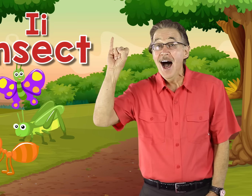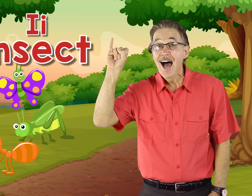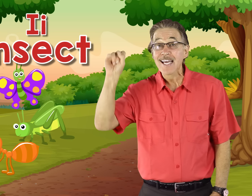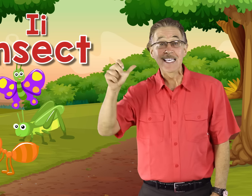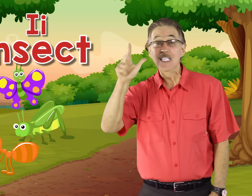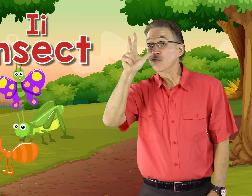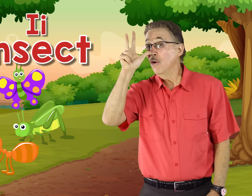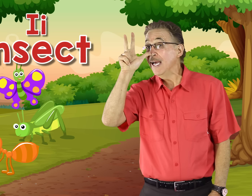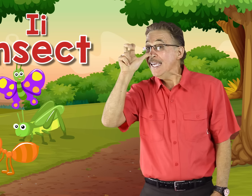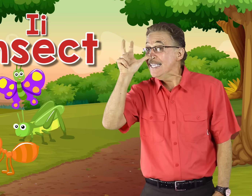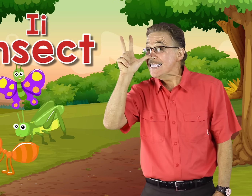Ii is for insect